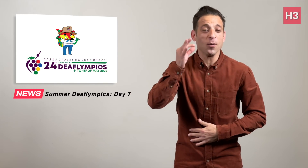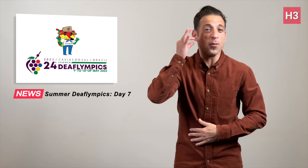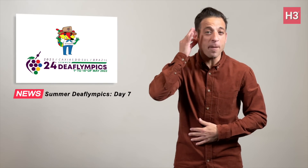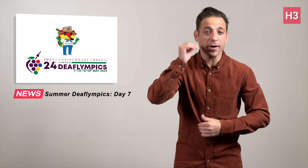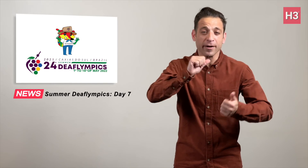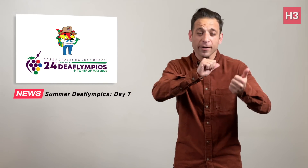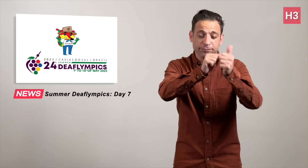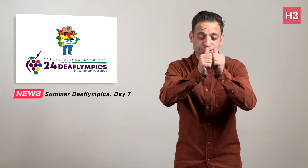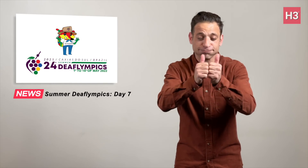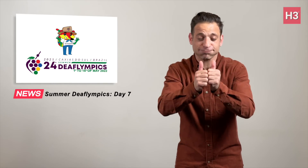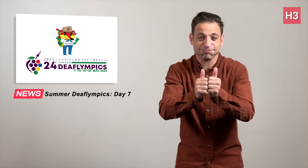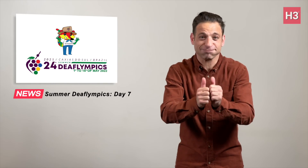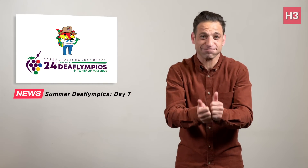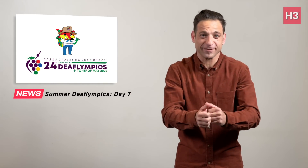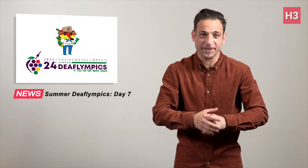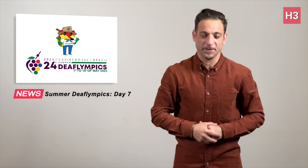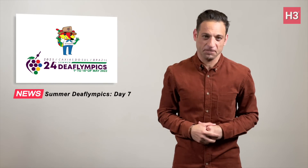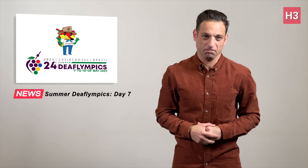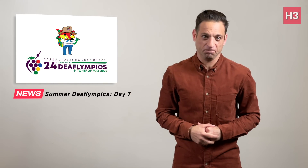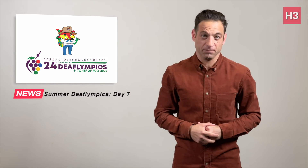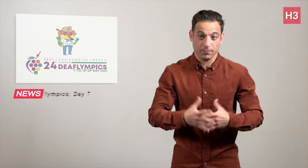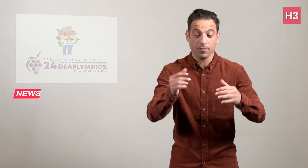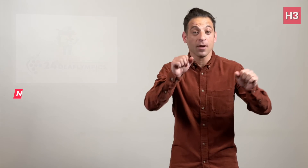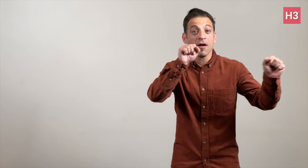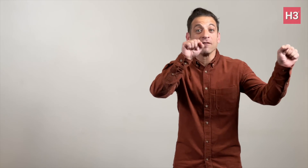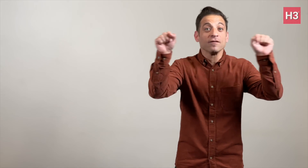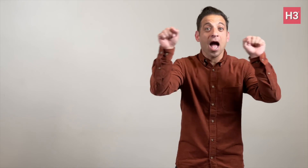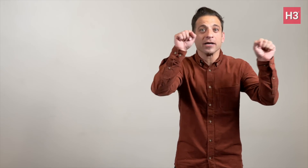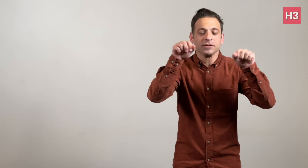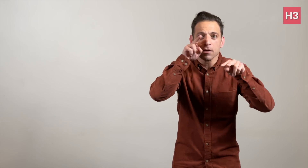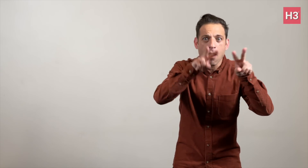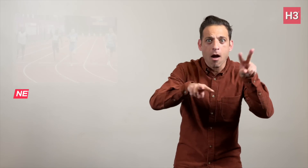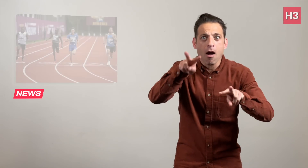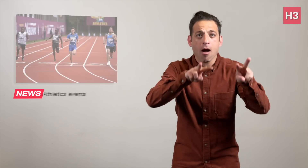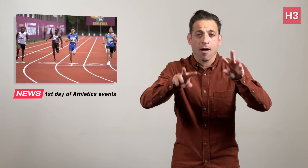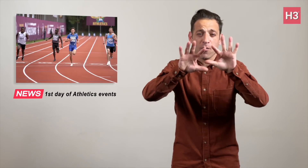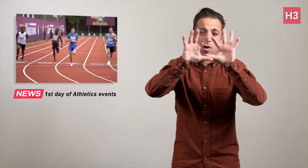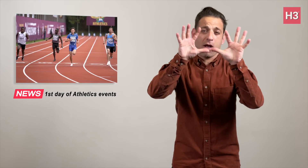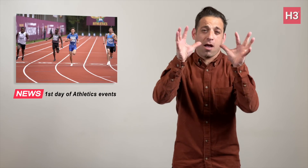in men’s and women’s competitions.